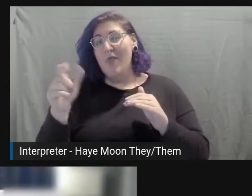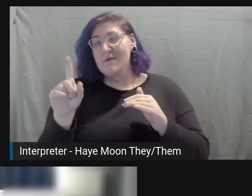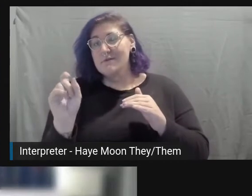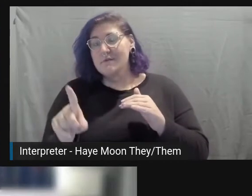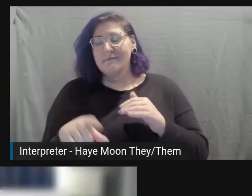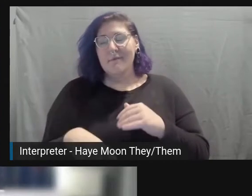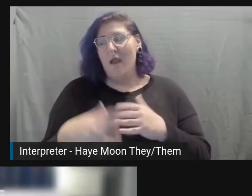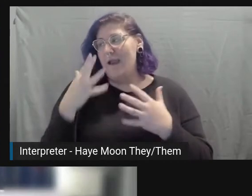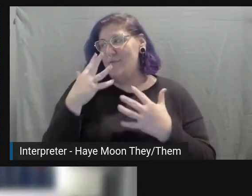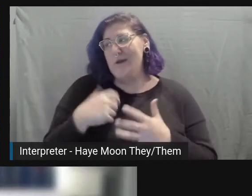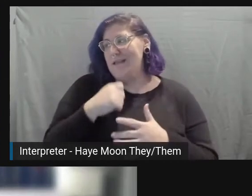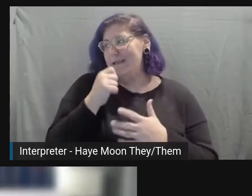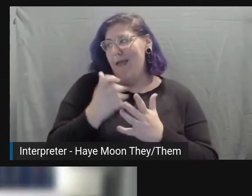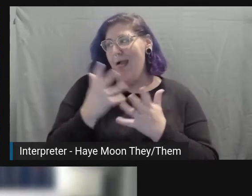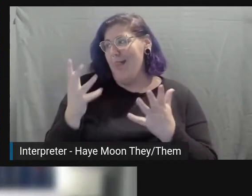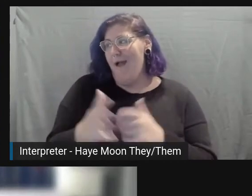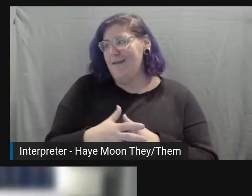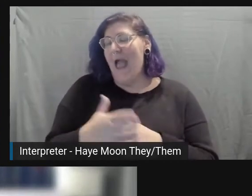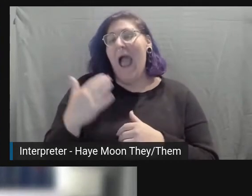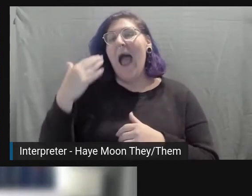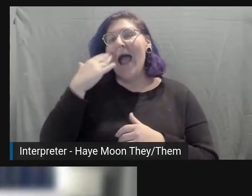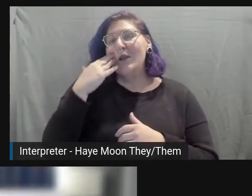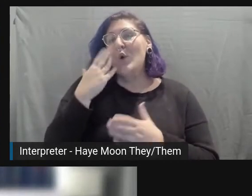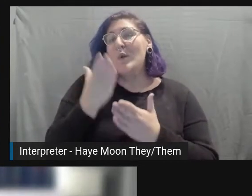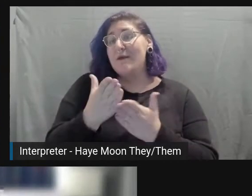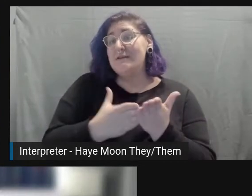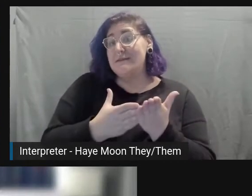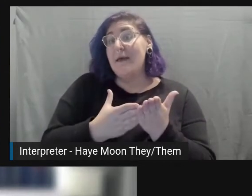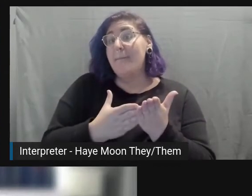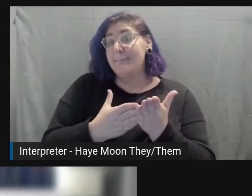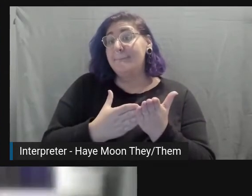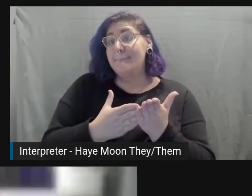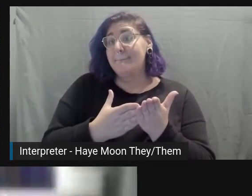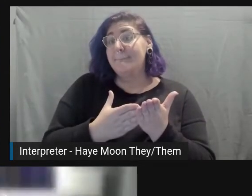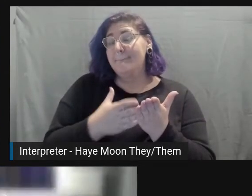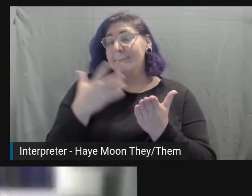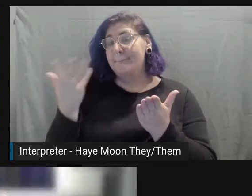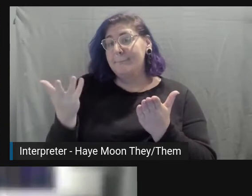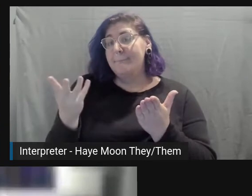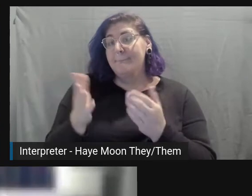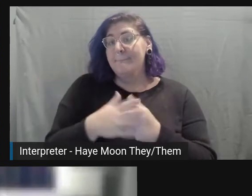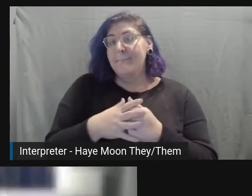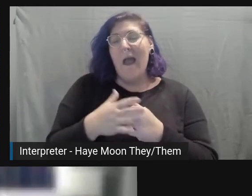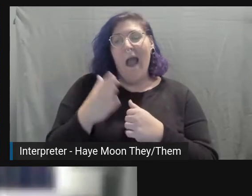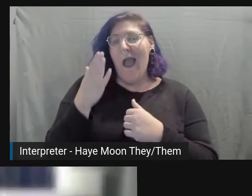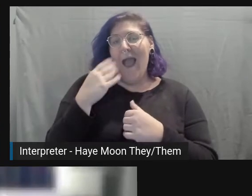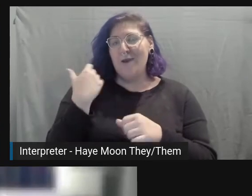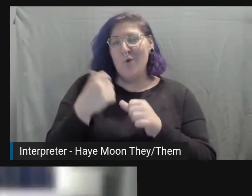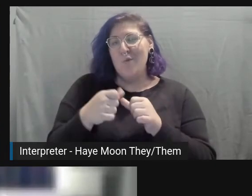I know that there are some, I don't remember them offhand.